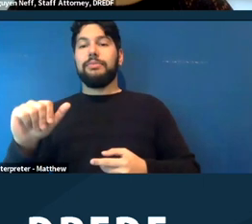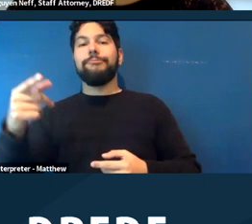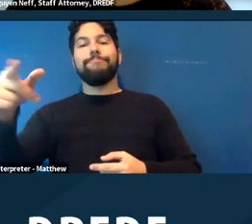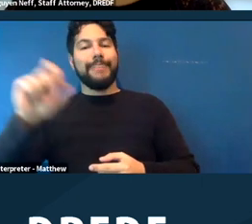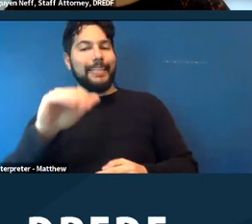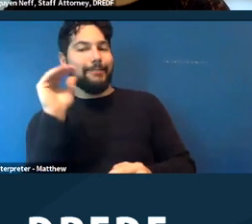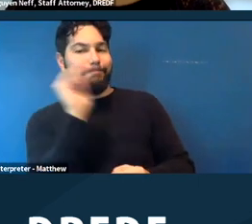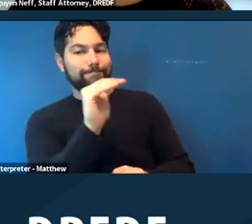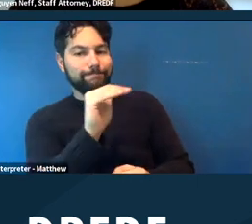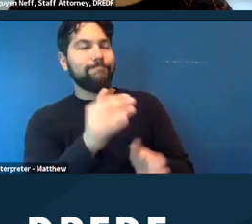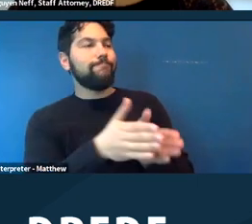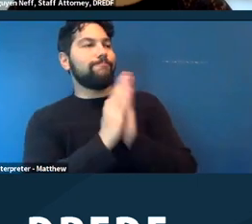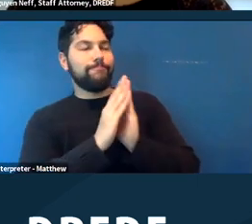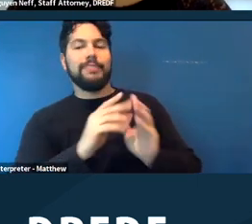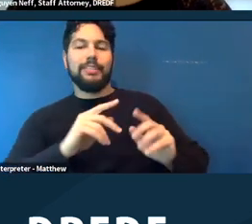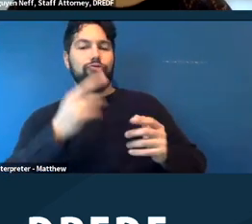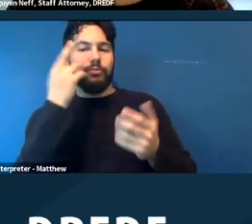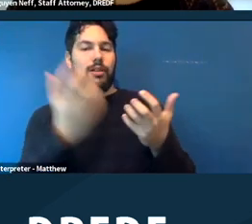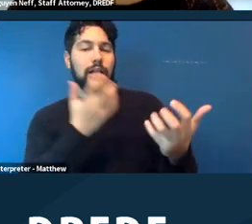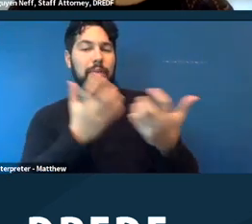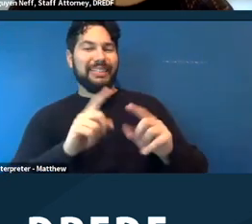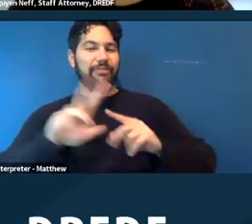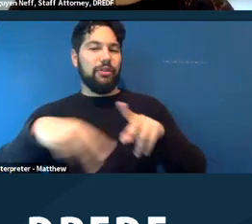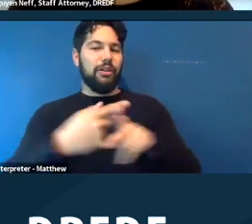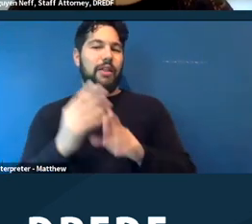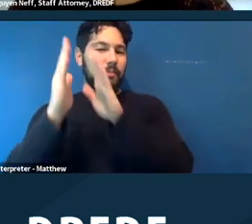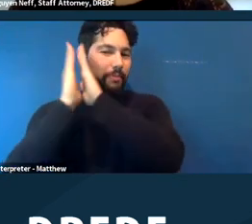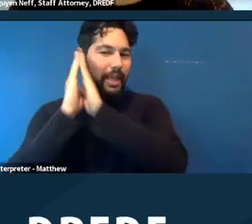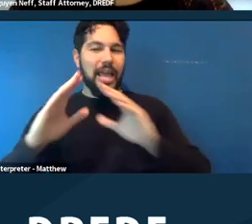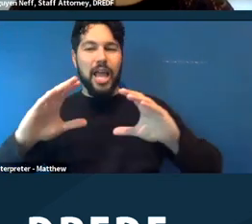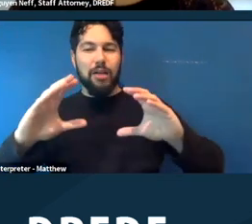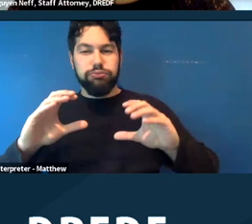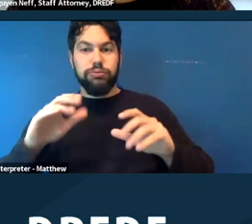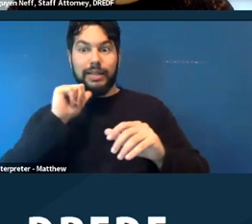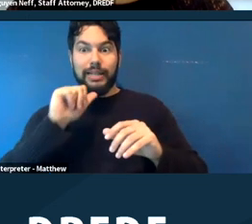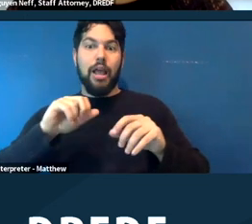accommodation to have a different type of bedding that's not going to cause them more pain.